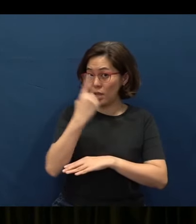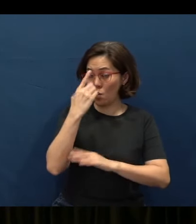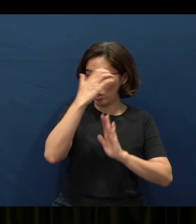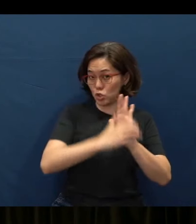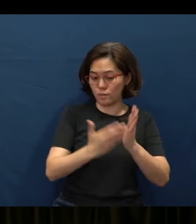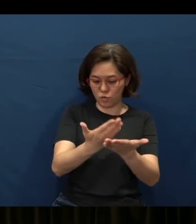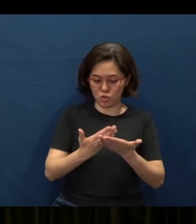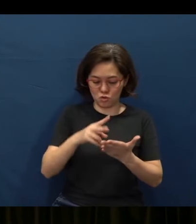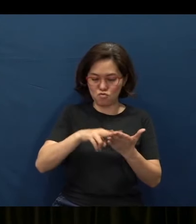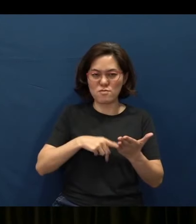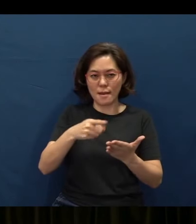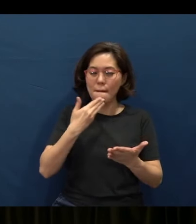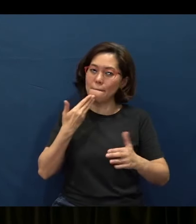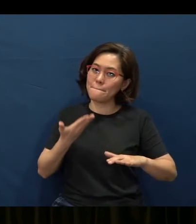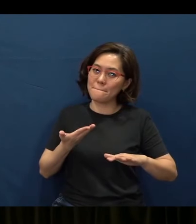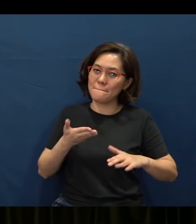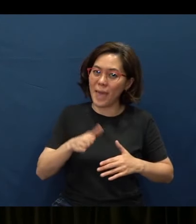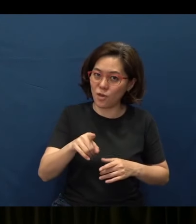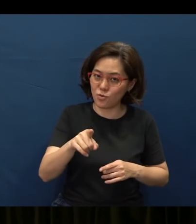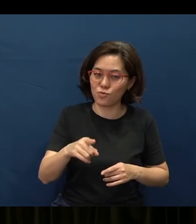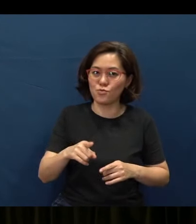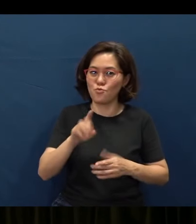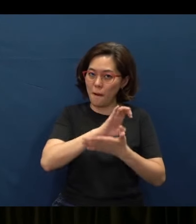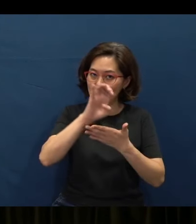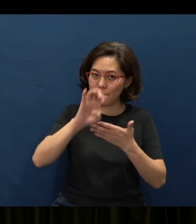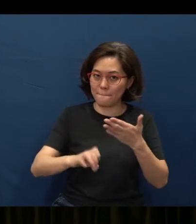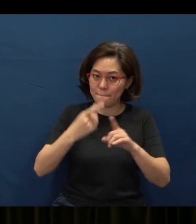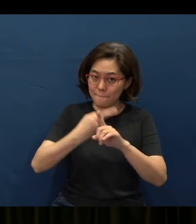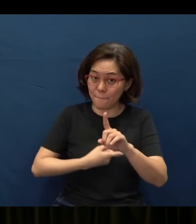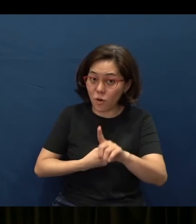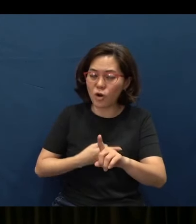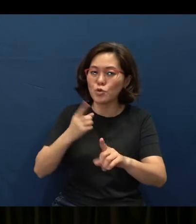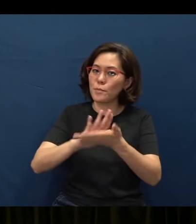I bet you, at the end of one month, you will be wiser, okay?